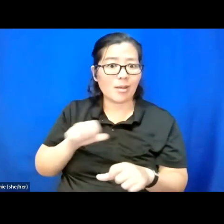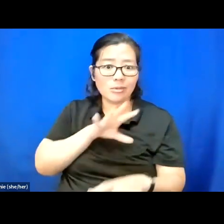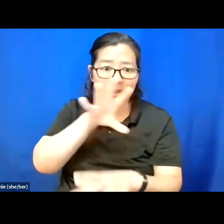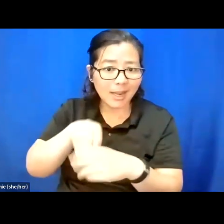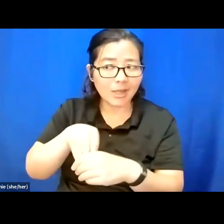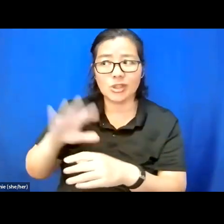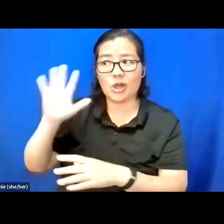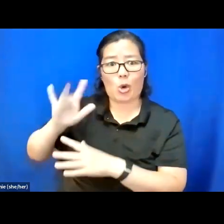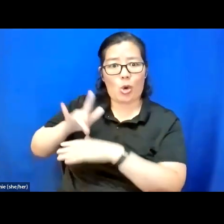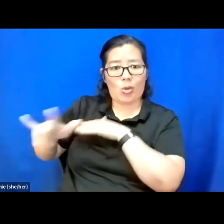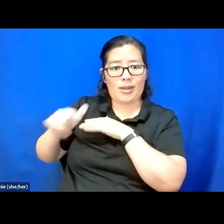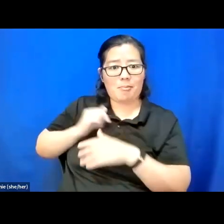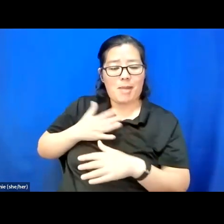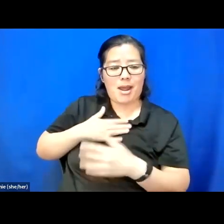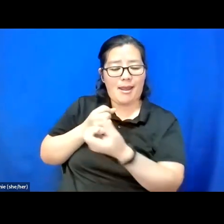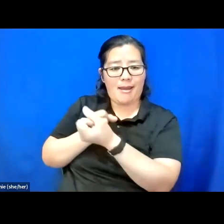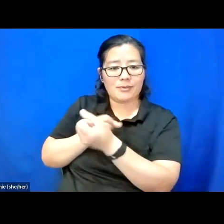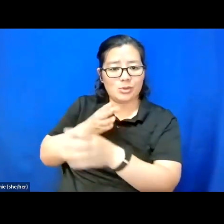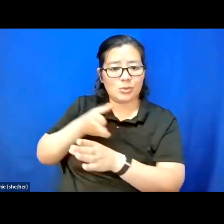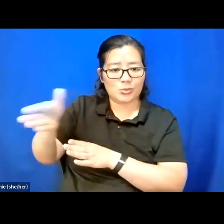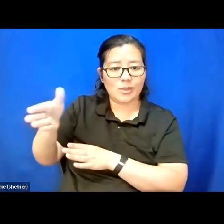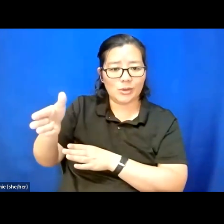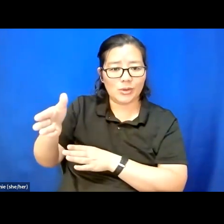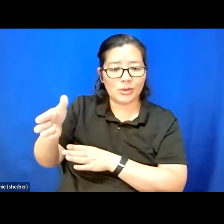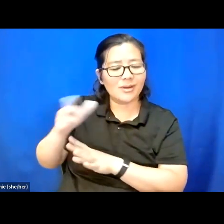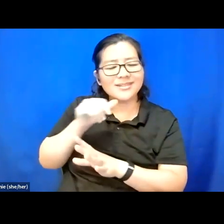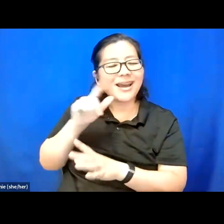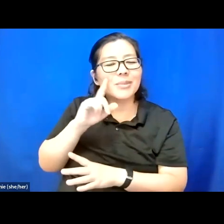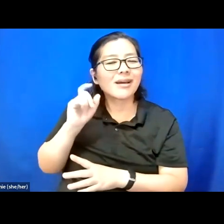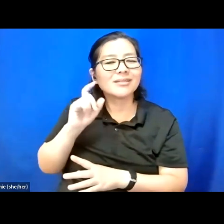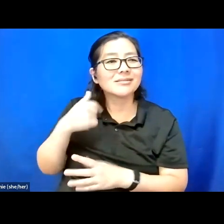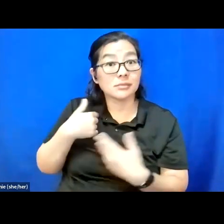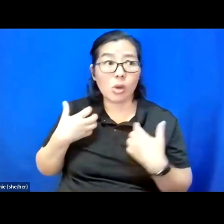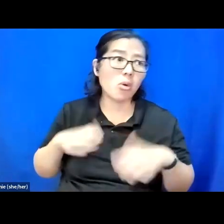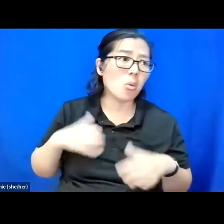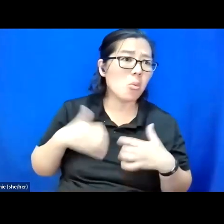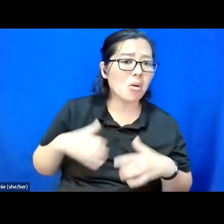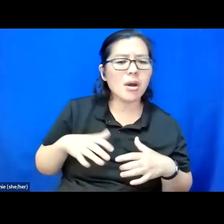on in my advocacy career, not because I didn't want to, simply because it was unknown.